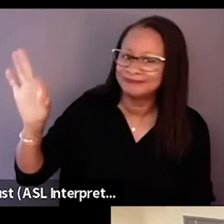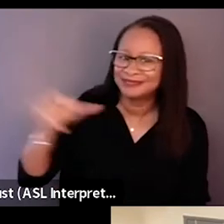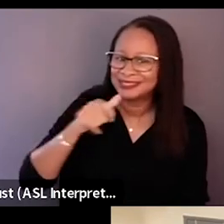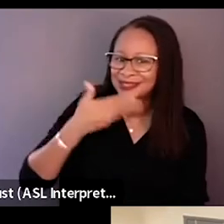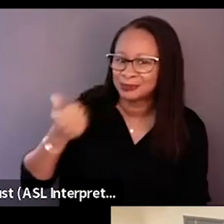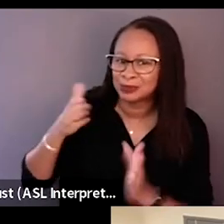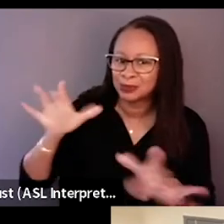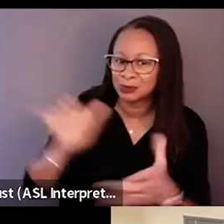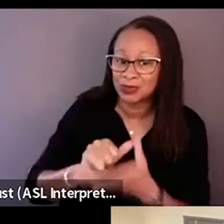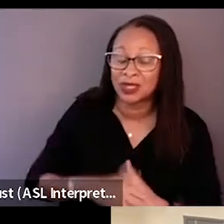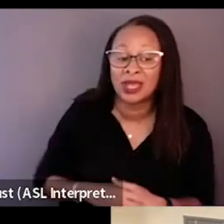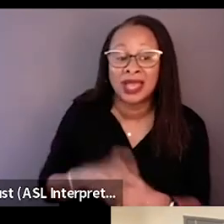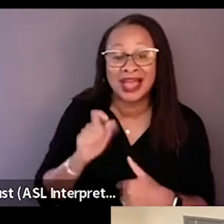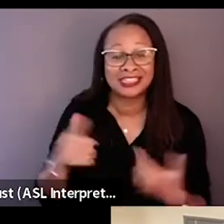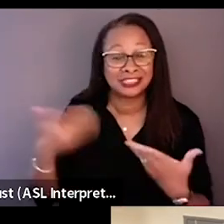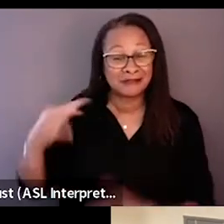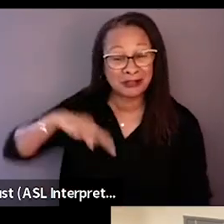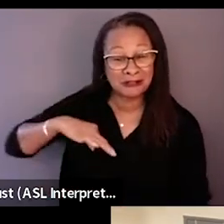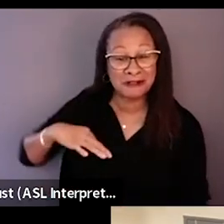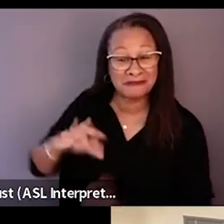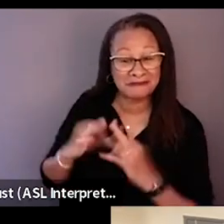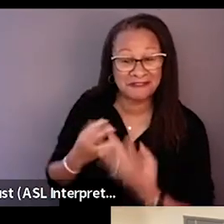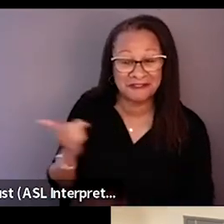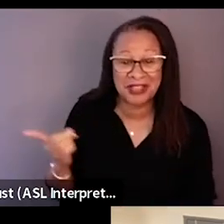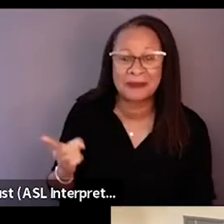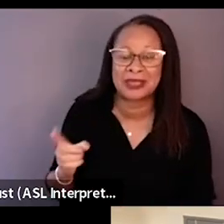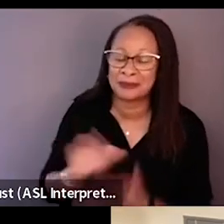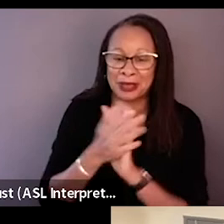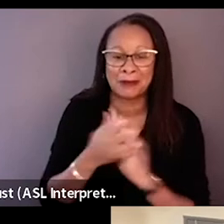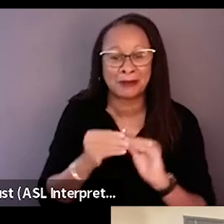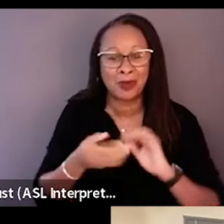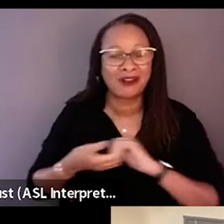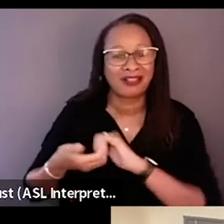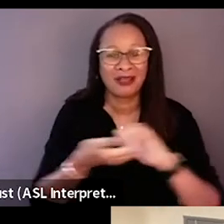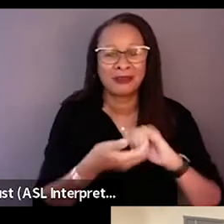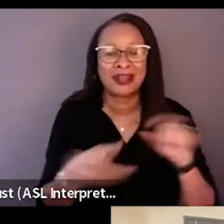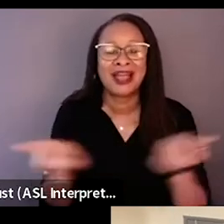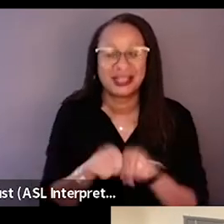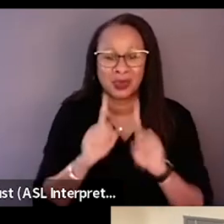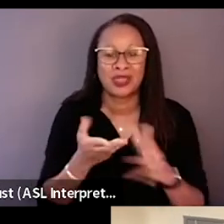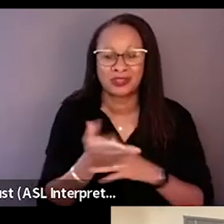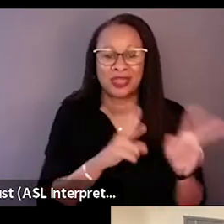And I really have to credit my family for being so collaborative along the edit process, for...